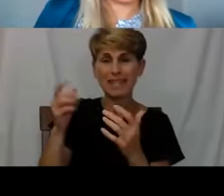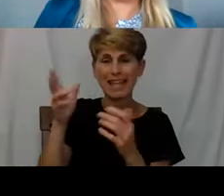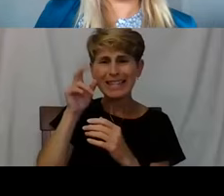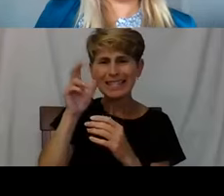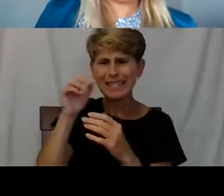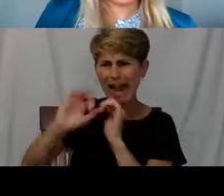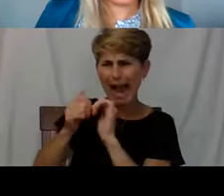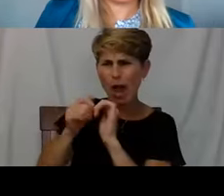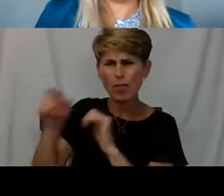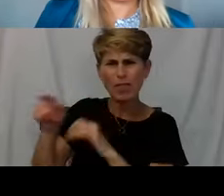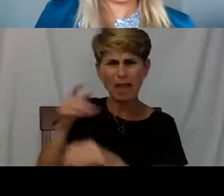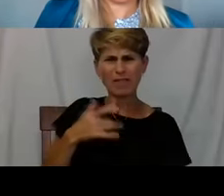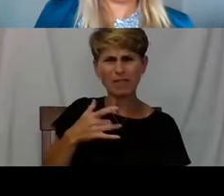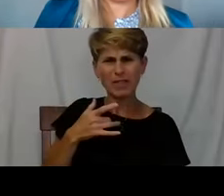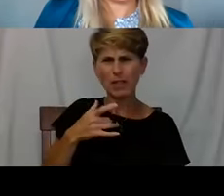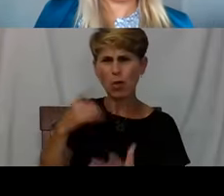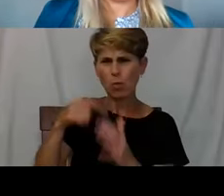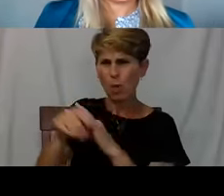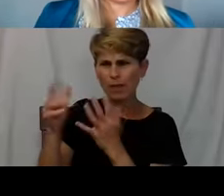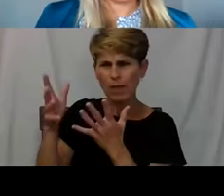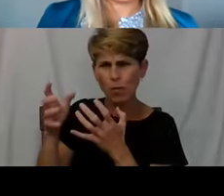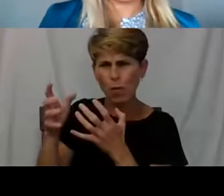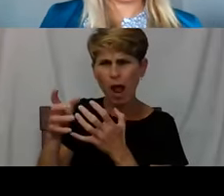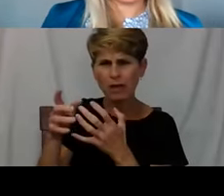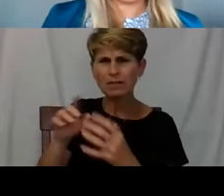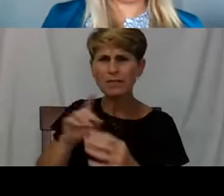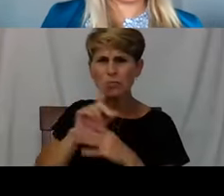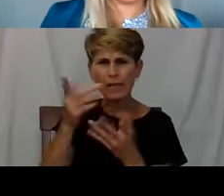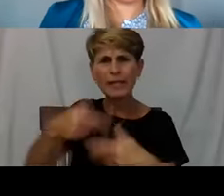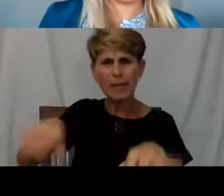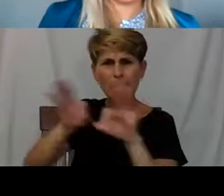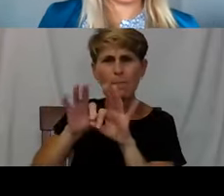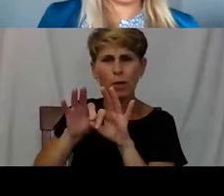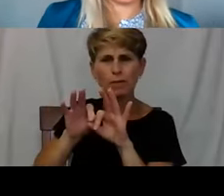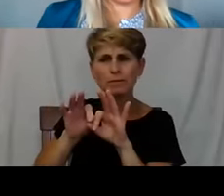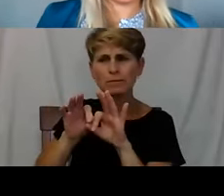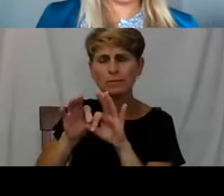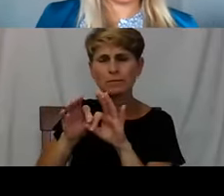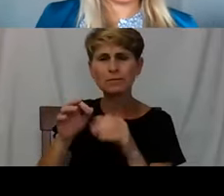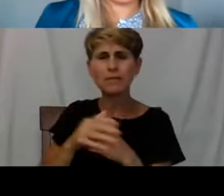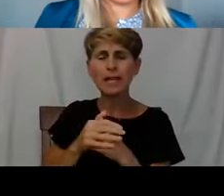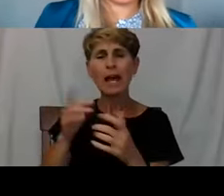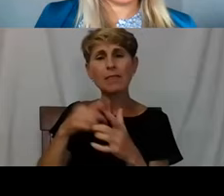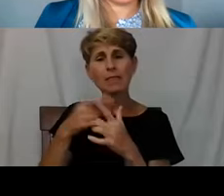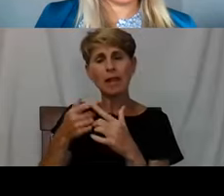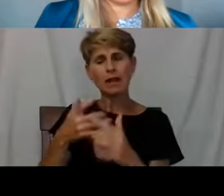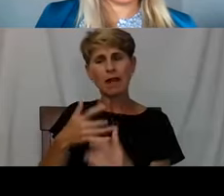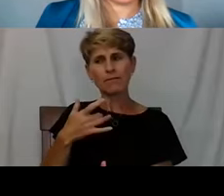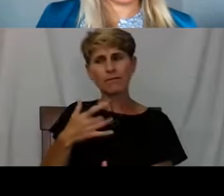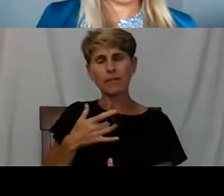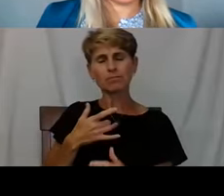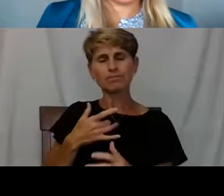and important to them and to me, and that slowly but surely I am going to not disappear,